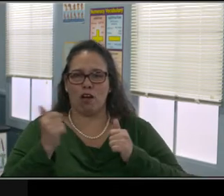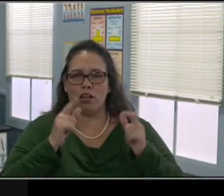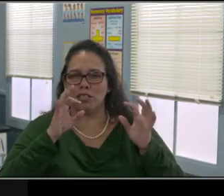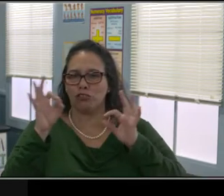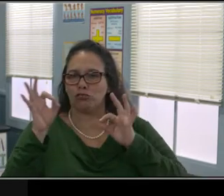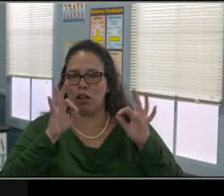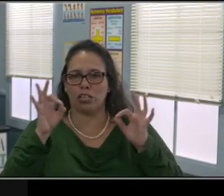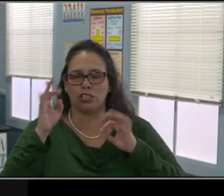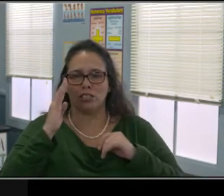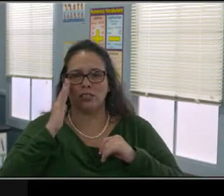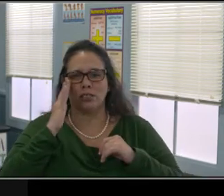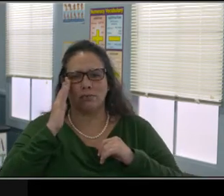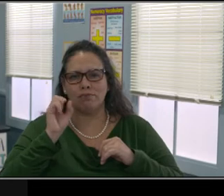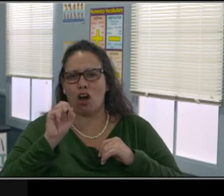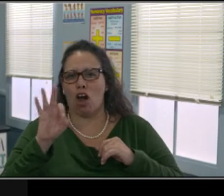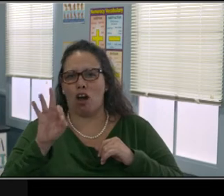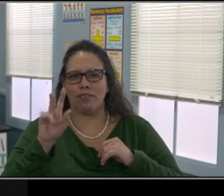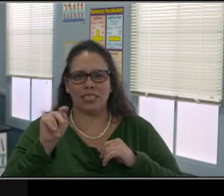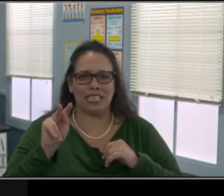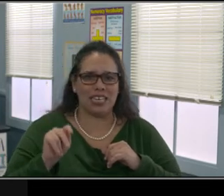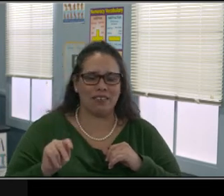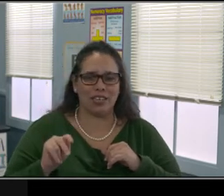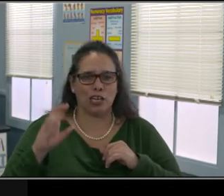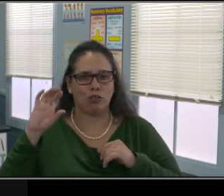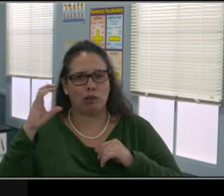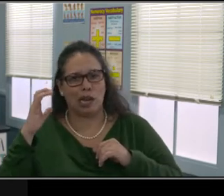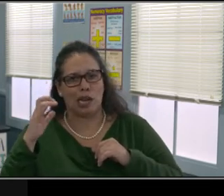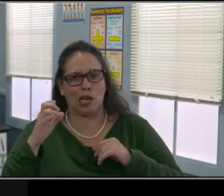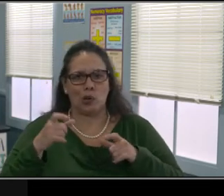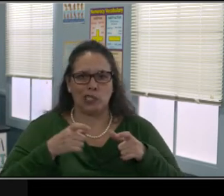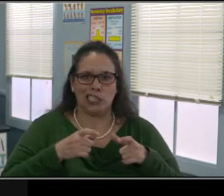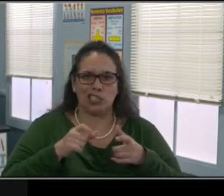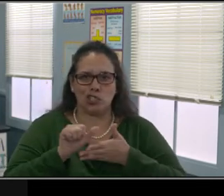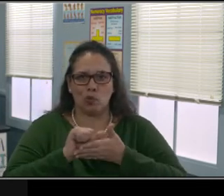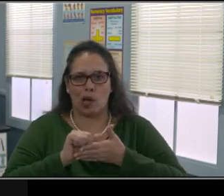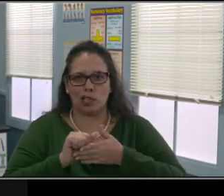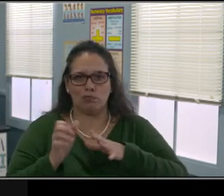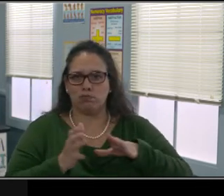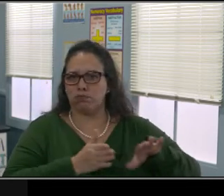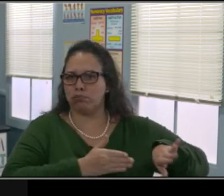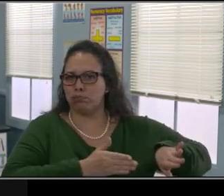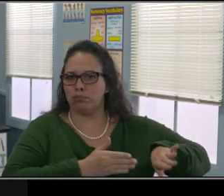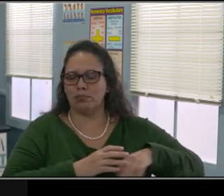If they're not logging on. If they're not doing the work that they're supposed to do. They're not checking in.